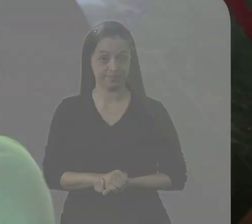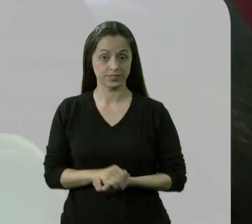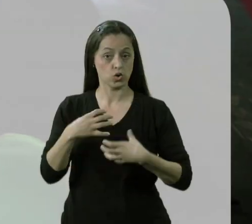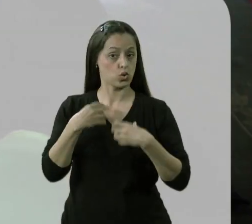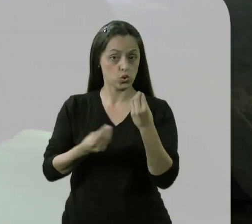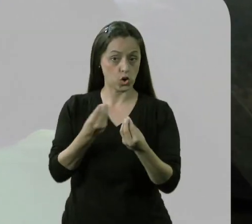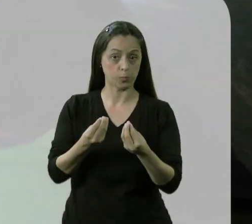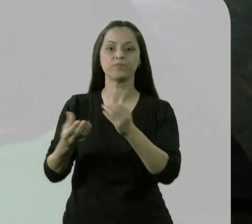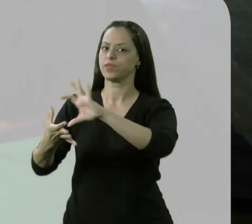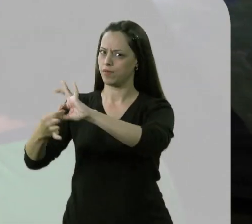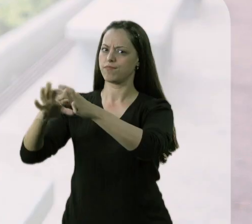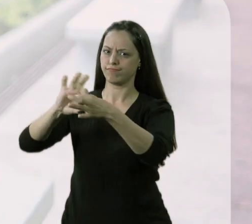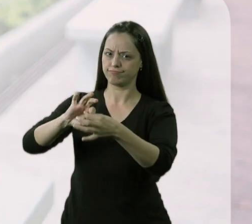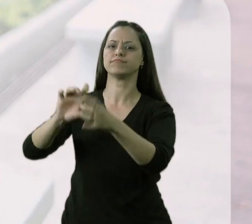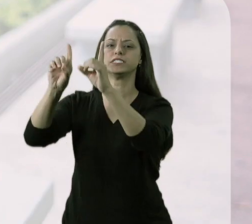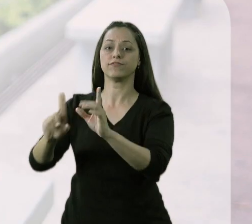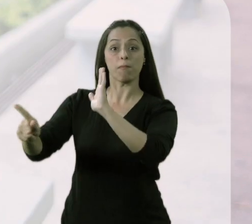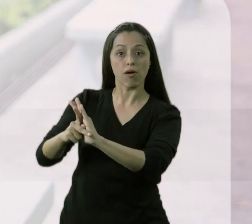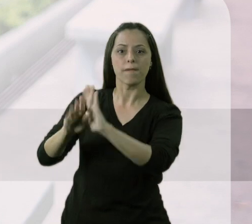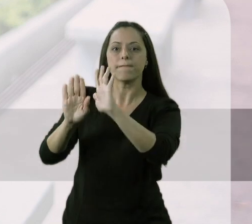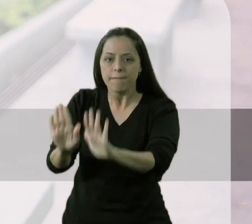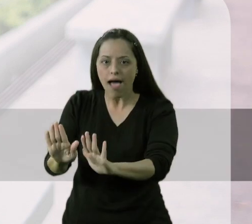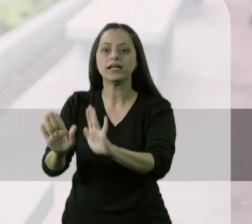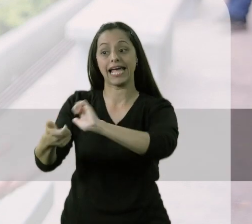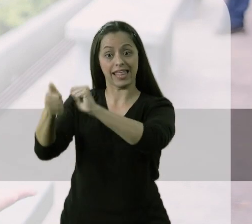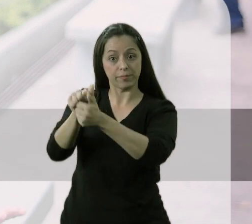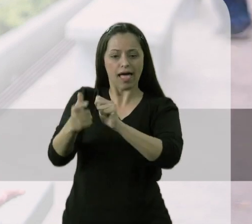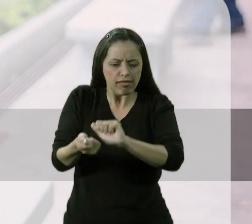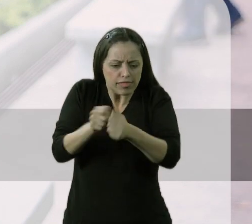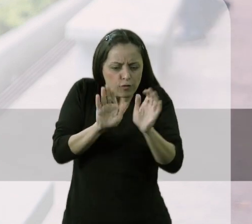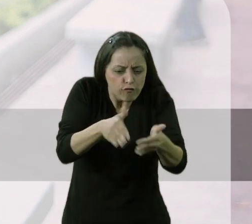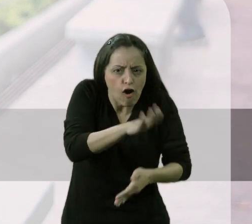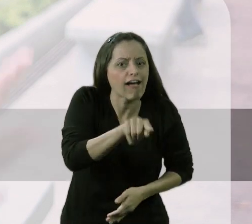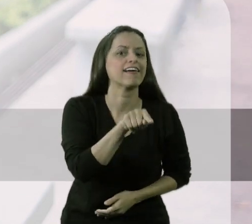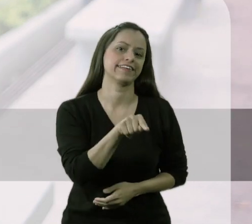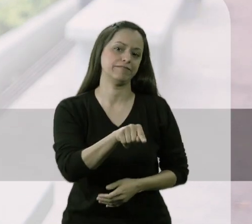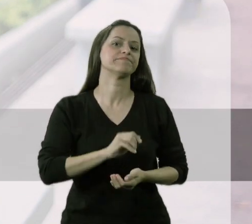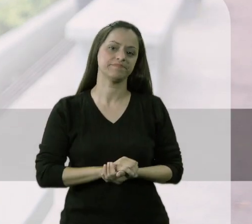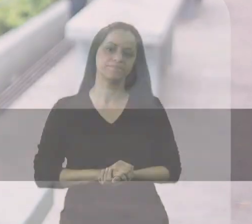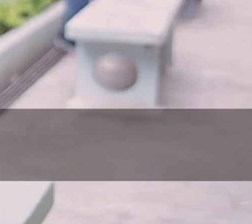It is a Paralympic sport, but we work it in an adapted form. We do an adaptation of what is already adapted.